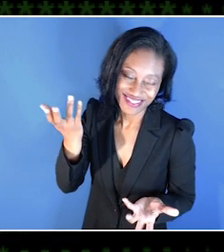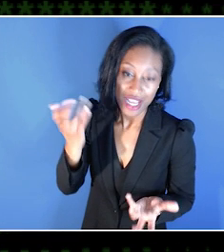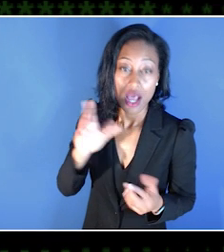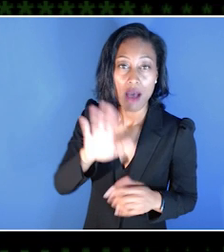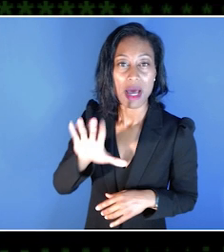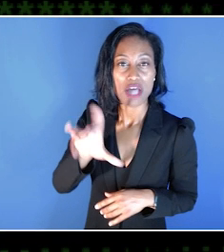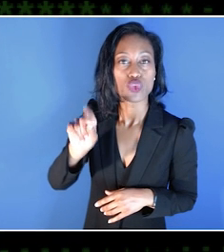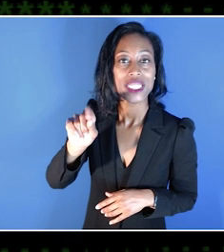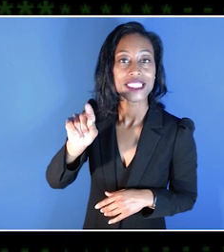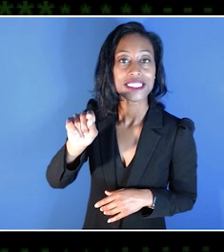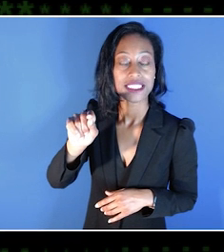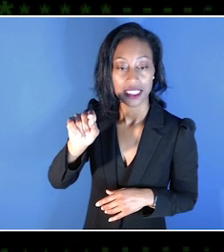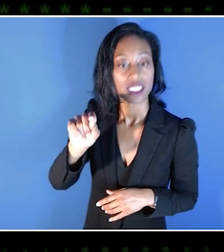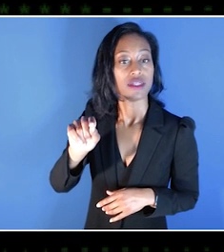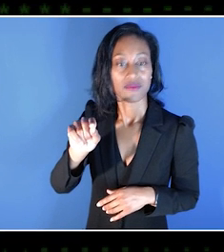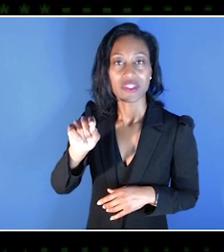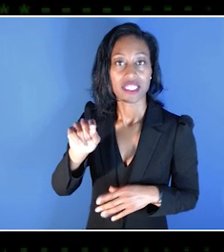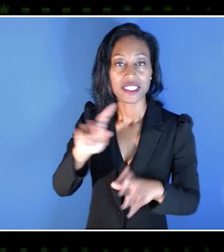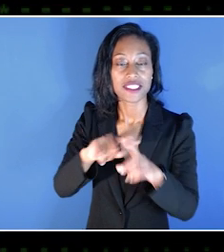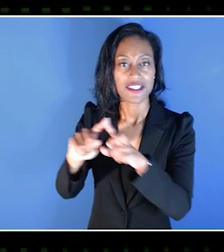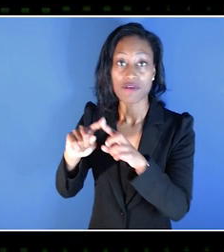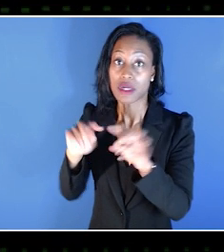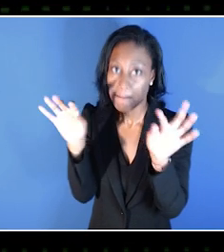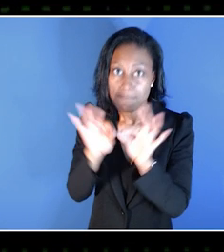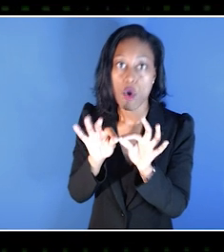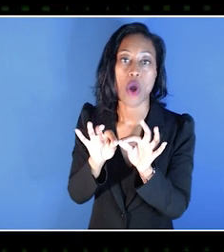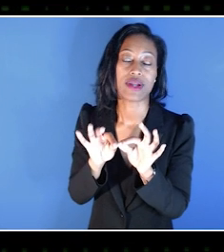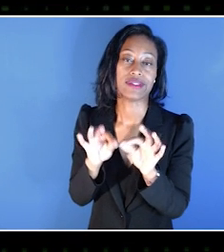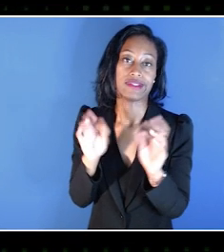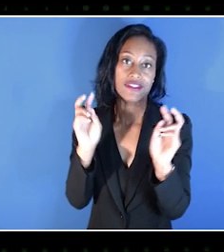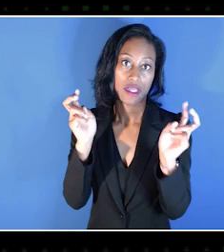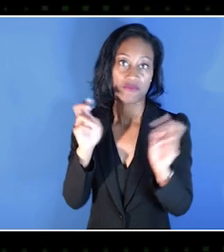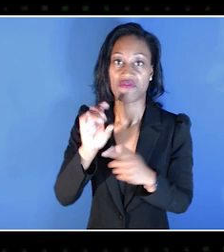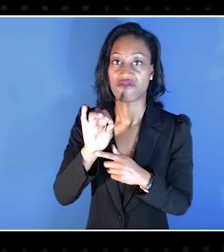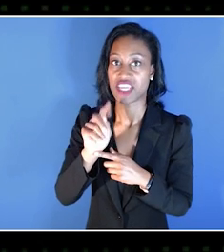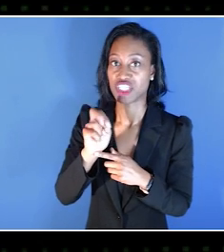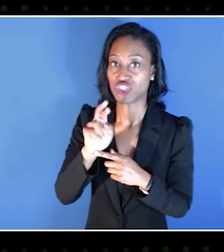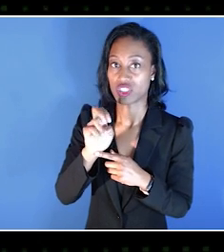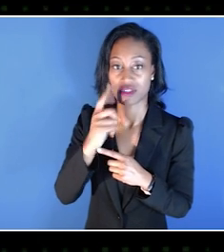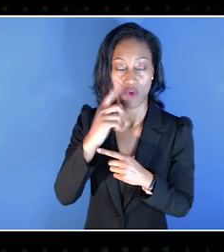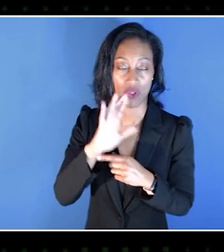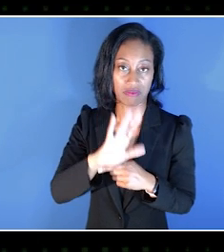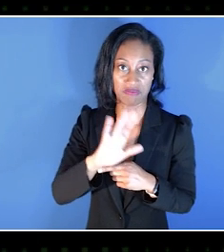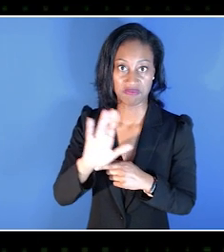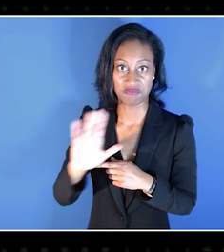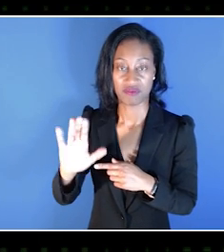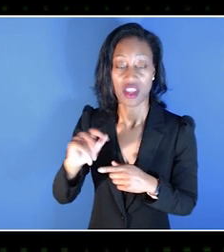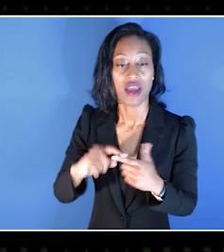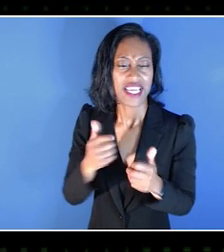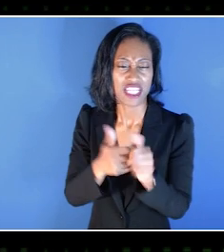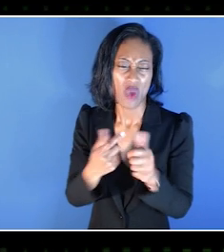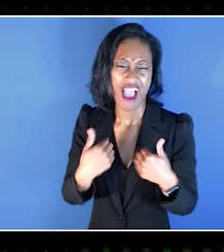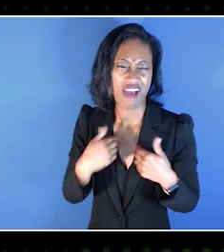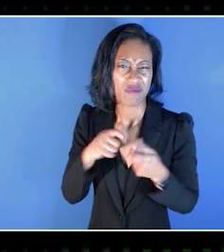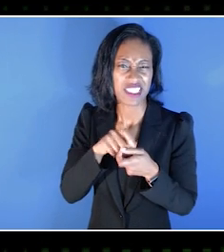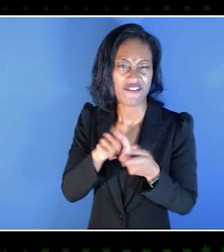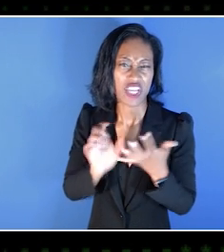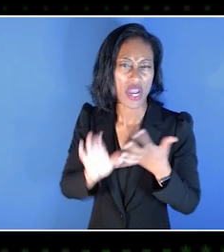there are about 20 of them that cover key accessibility features for games. Each one has a specific set of criteria.